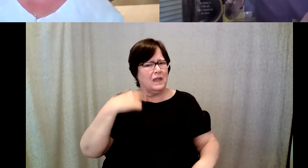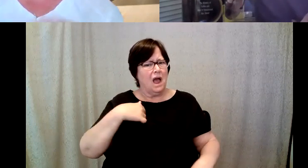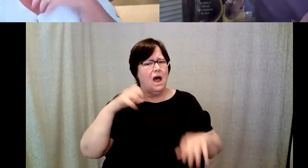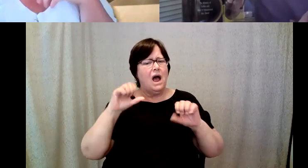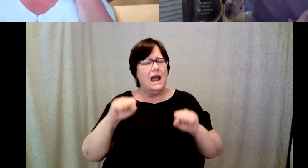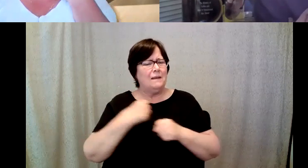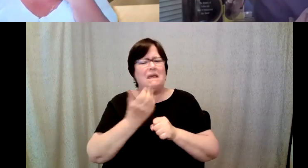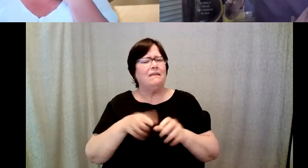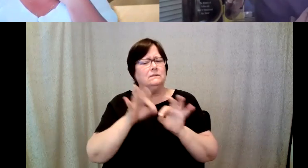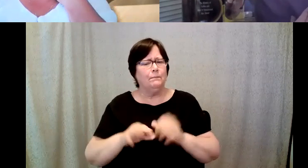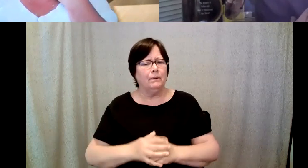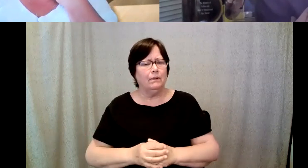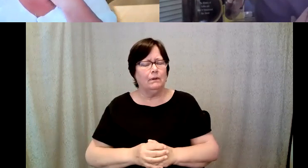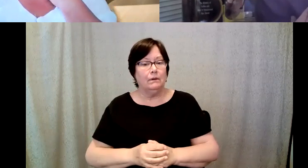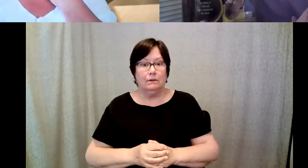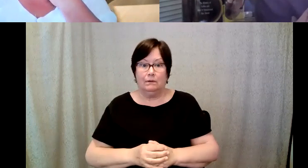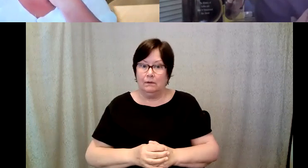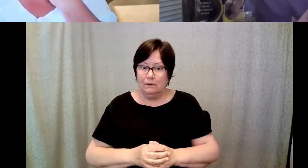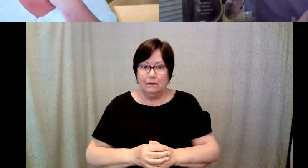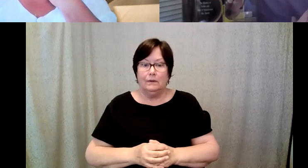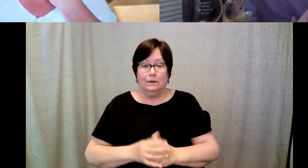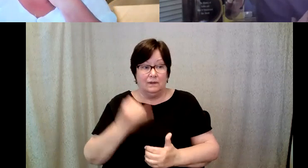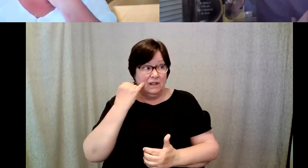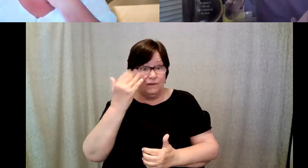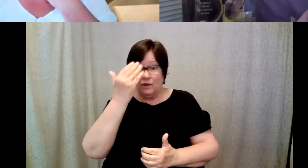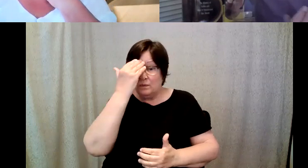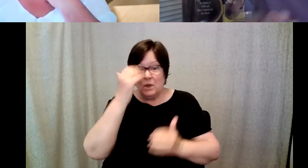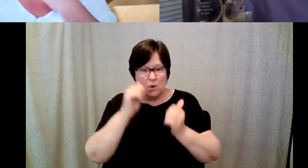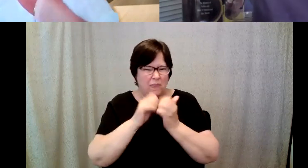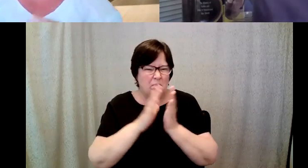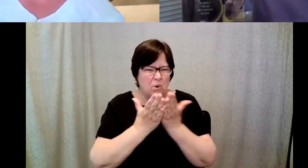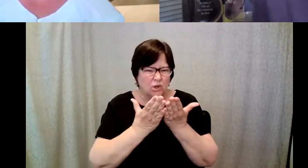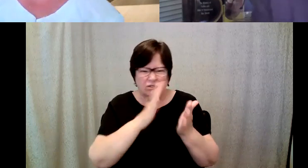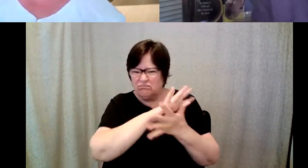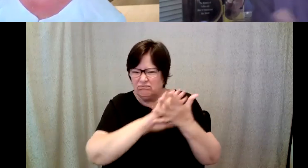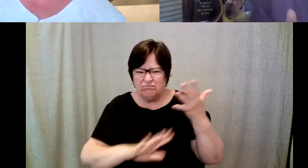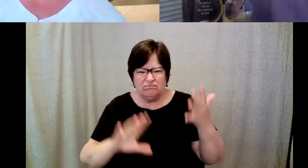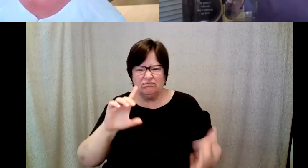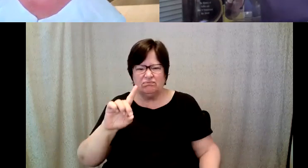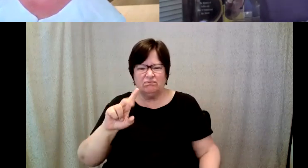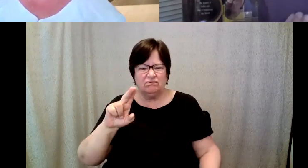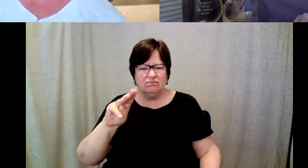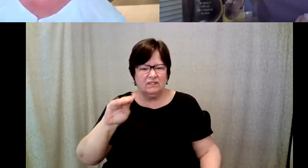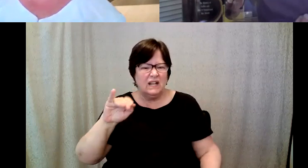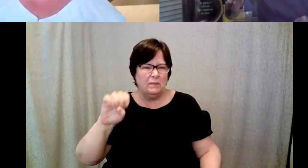simple. D. Major Cohen: And, quite honestly, if you are familiar with Dummies or you've had a chance to, and I know you've read through Coffee for Dummies.